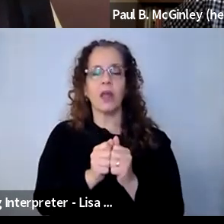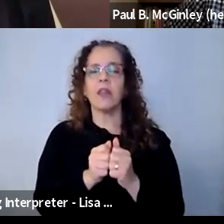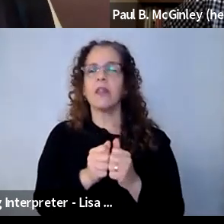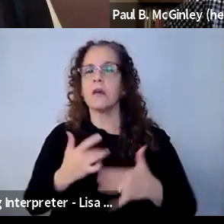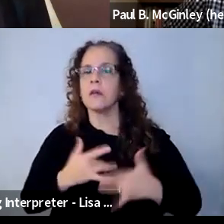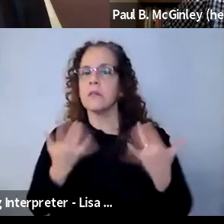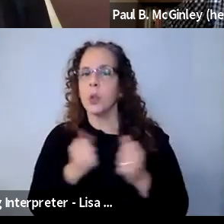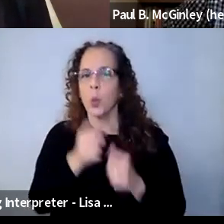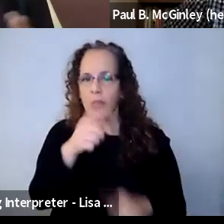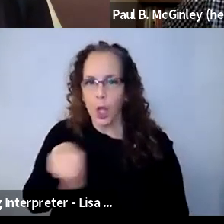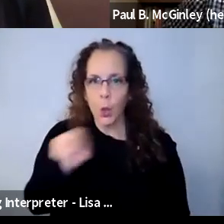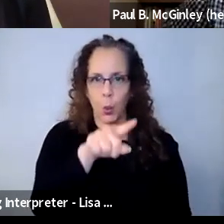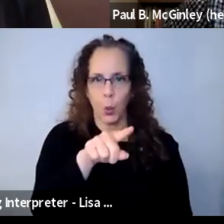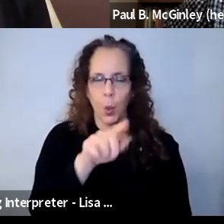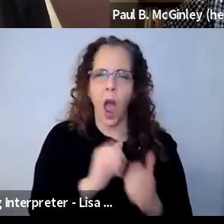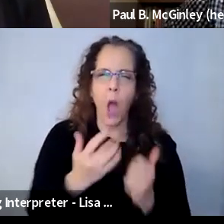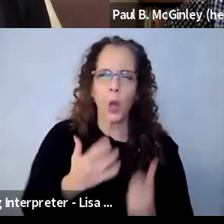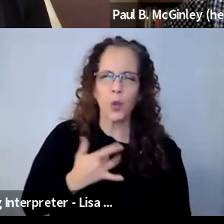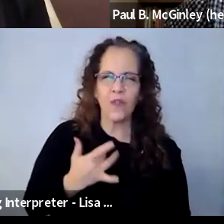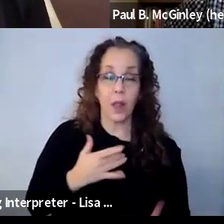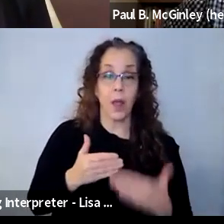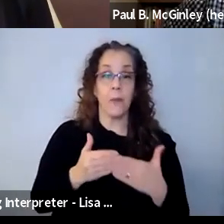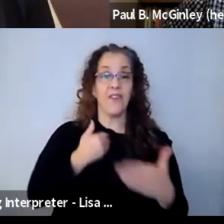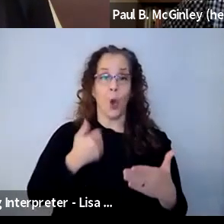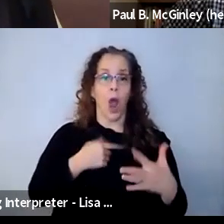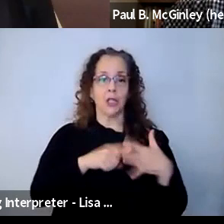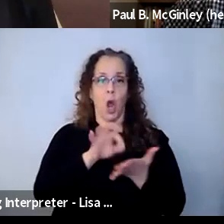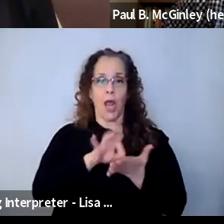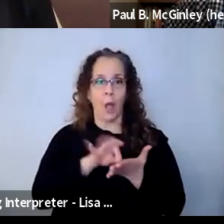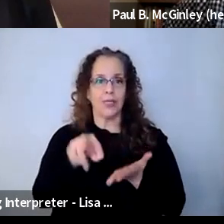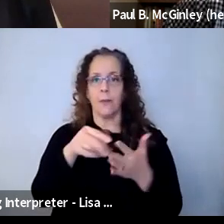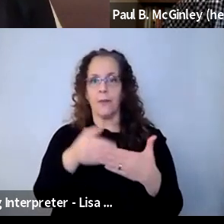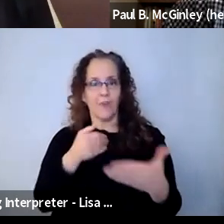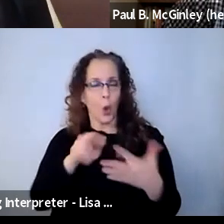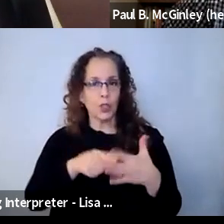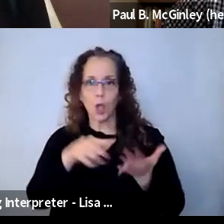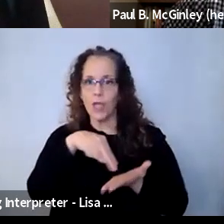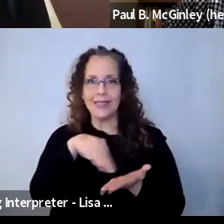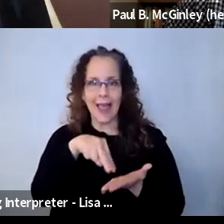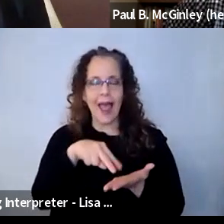today? How are you feeling?" Before I can even say "5678, let's get this lesson going." Right? I need to give them that